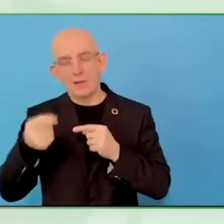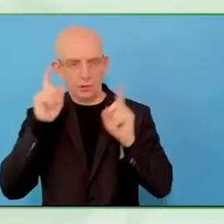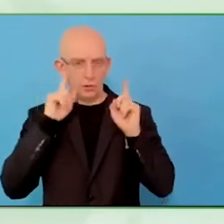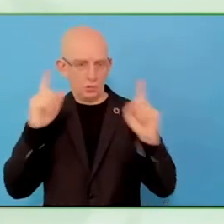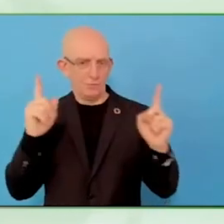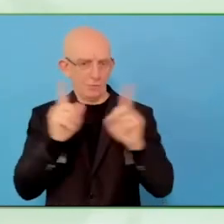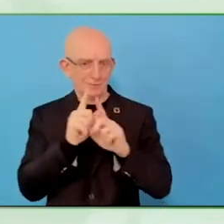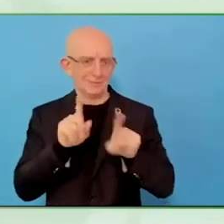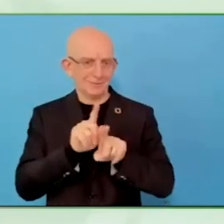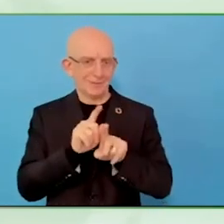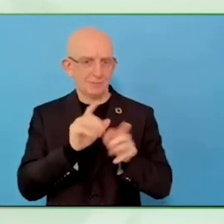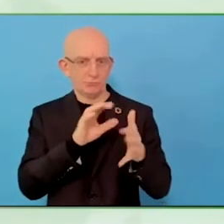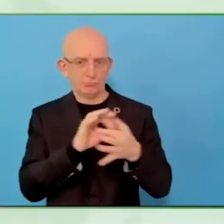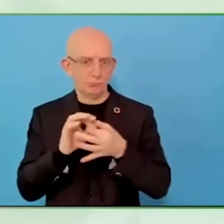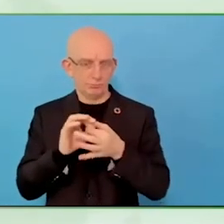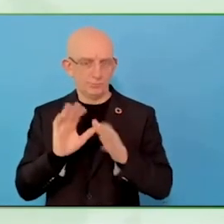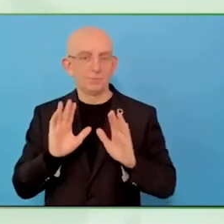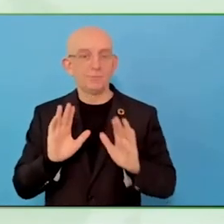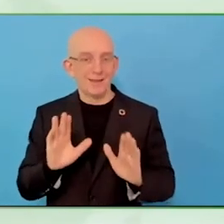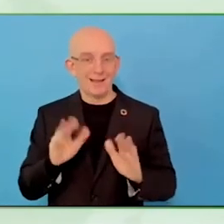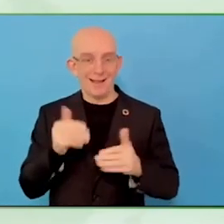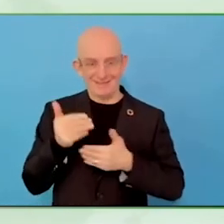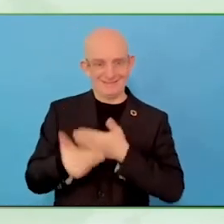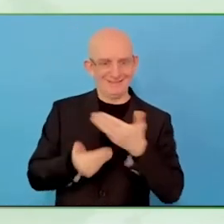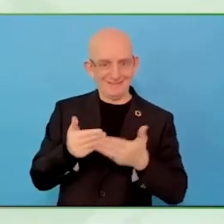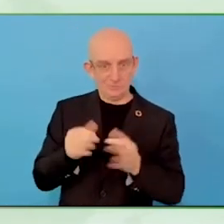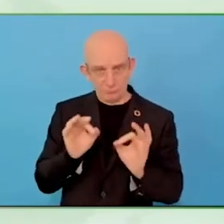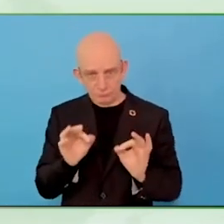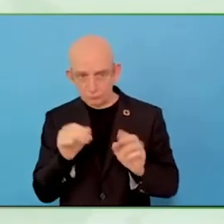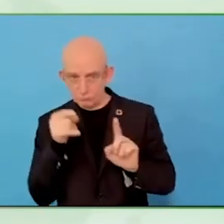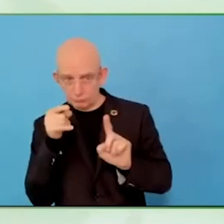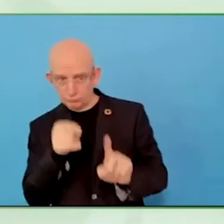Especially for people with a mental crisis, having to manage the